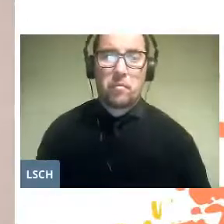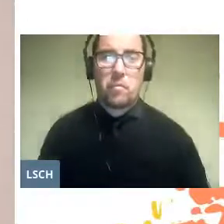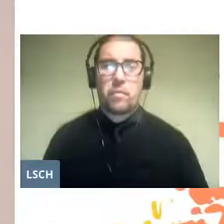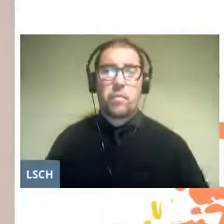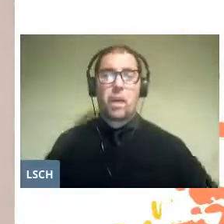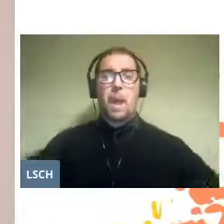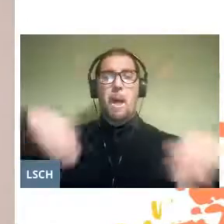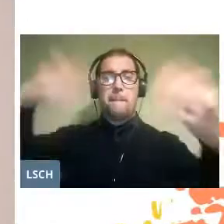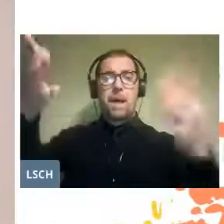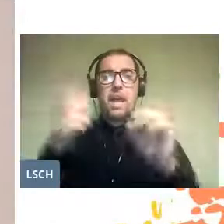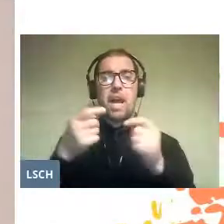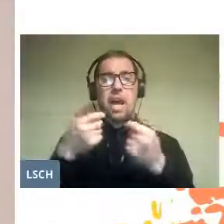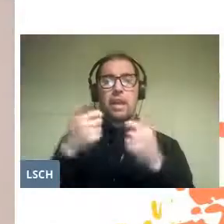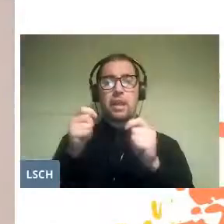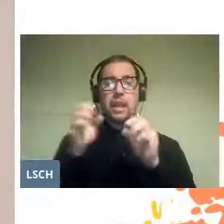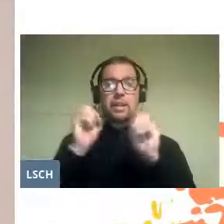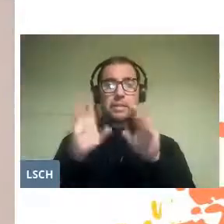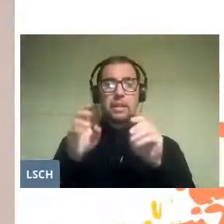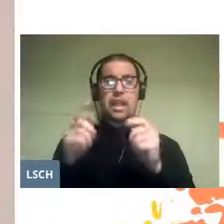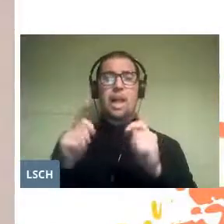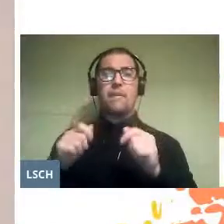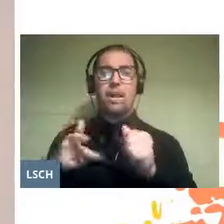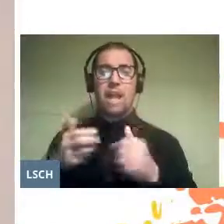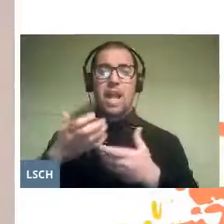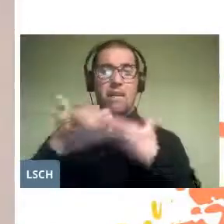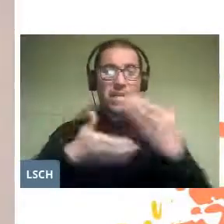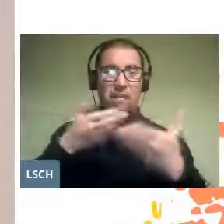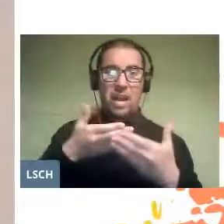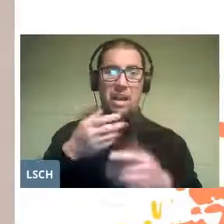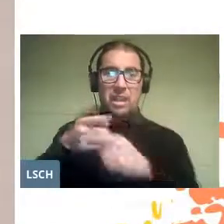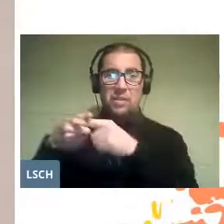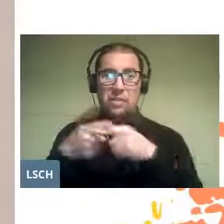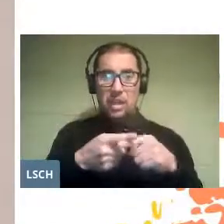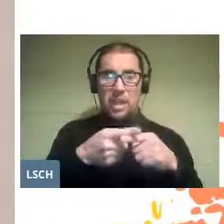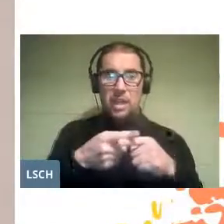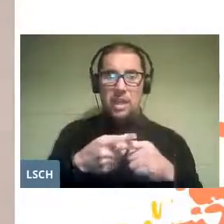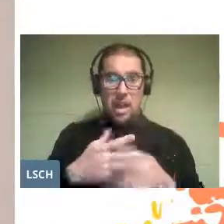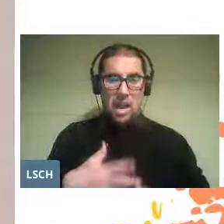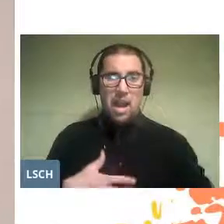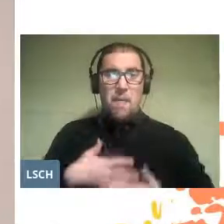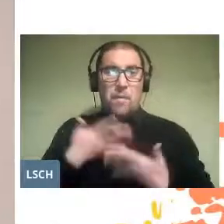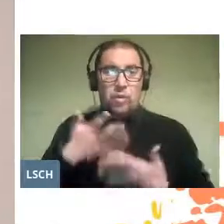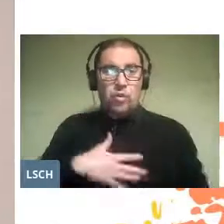to verbal and social skills, the expression of feelings